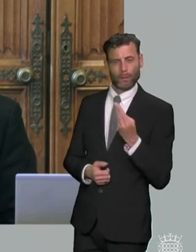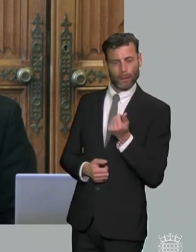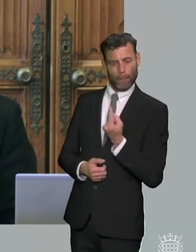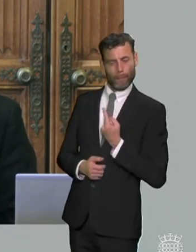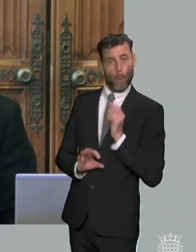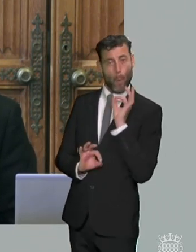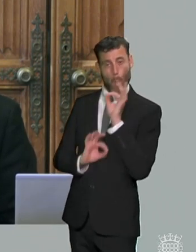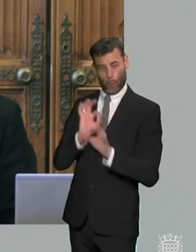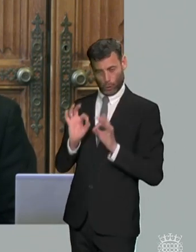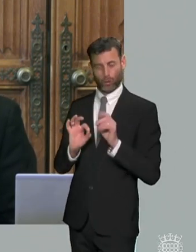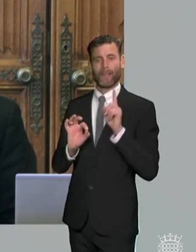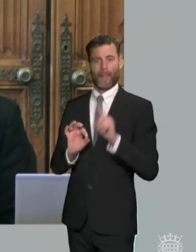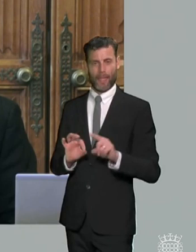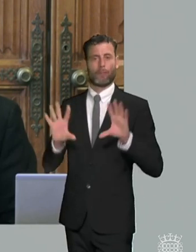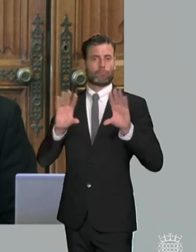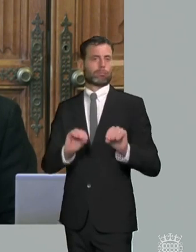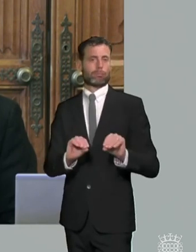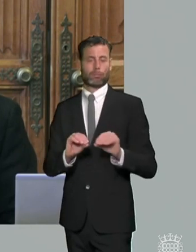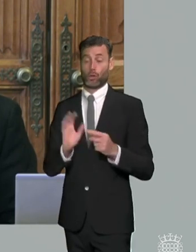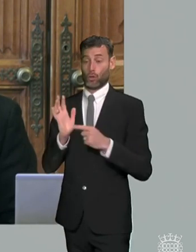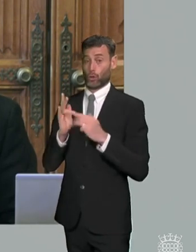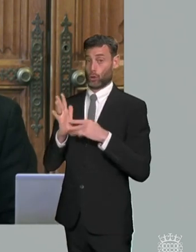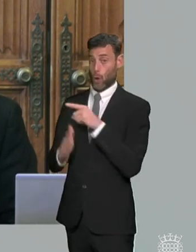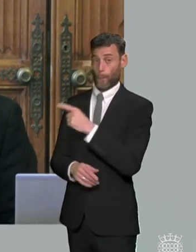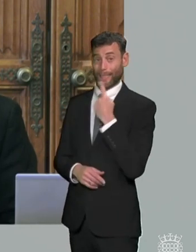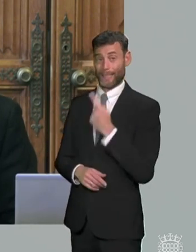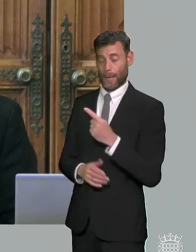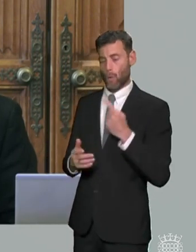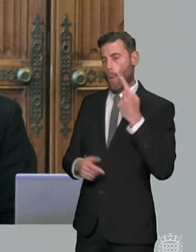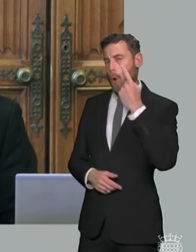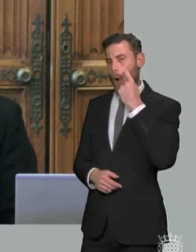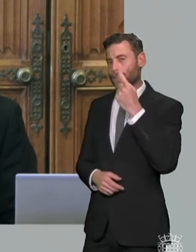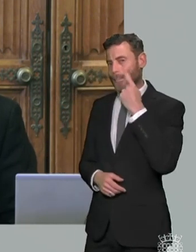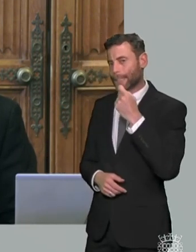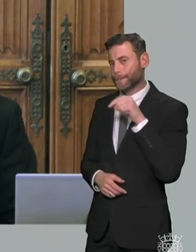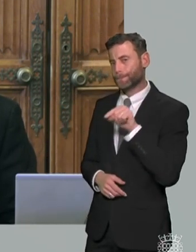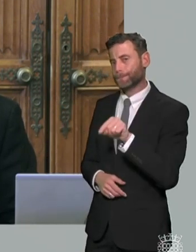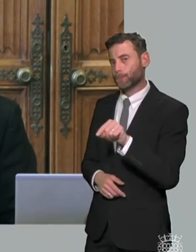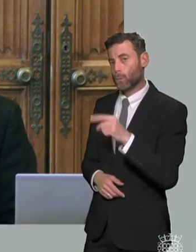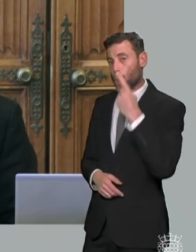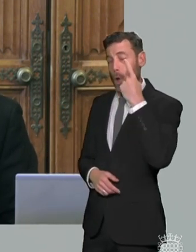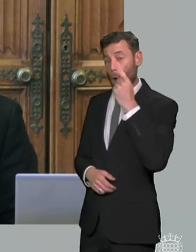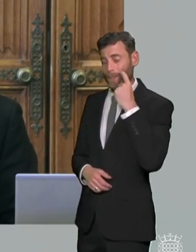going back to what my colleague tom hunt raised about the ofsted issue and inspections and as you